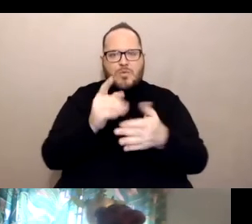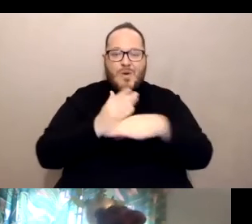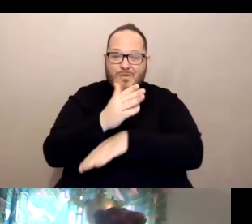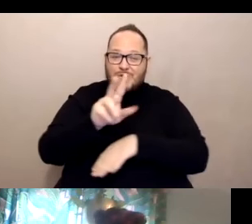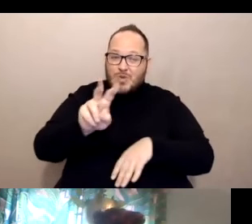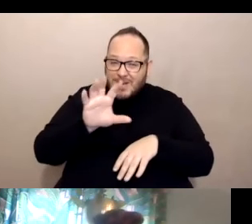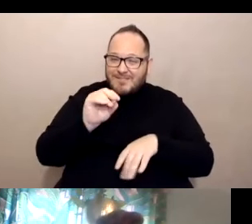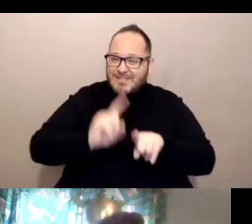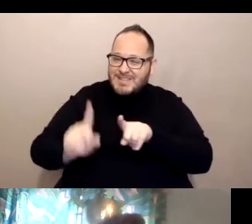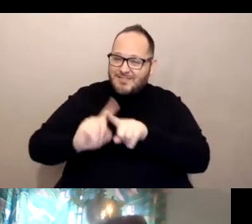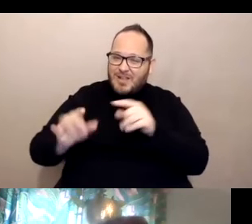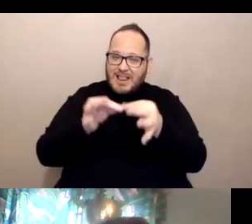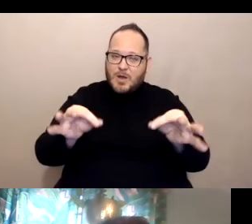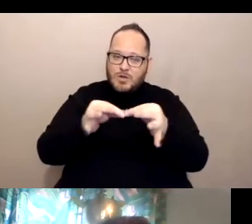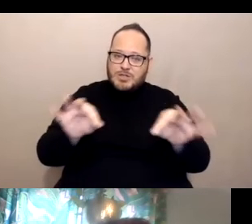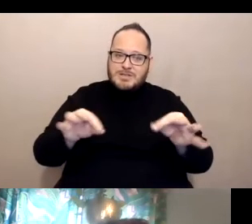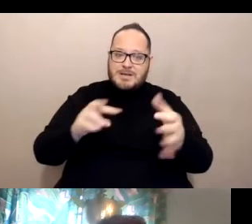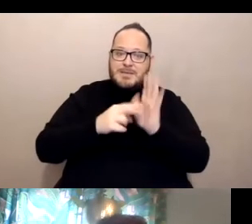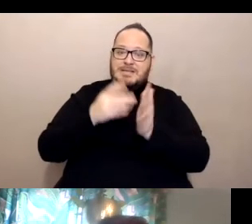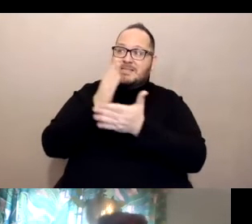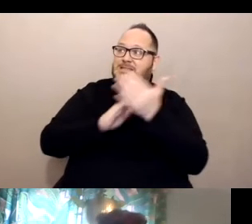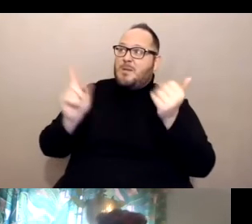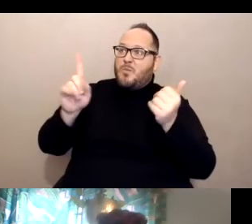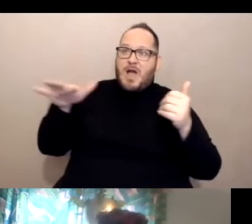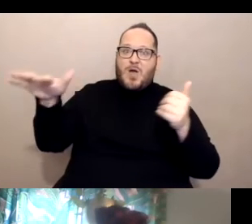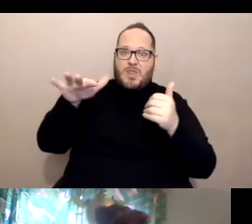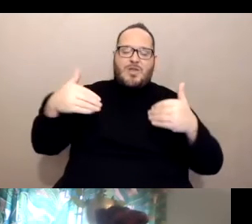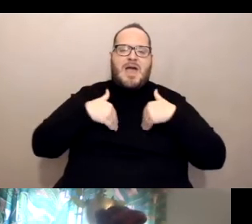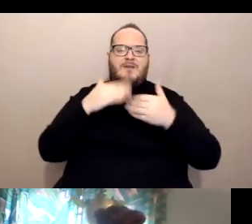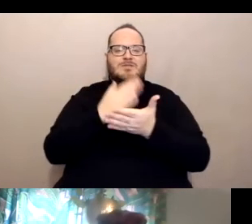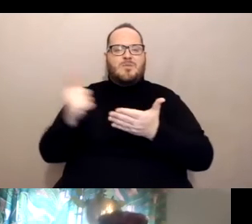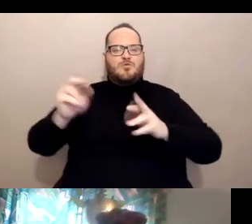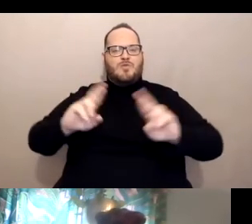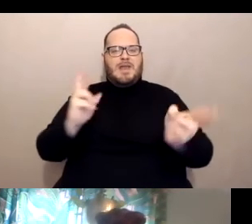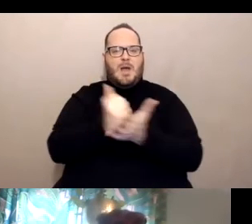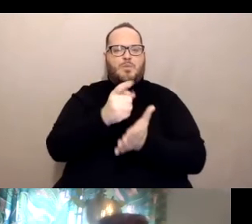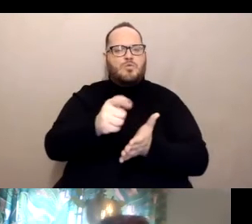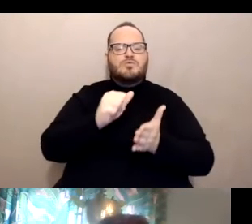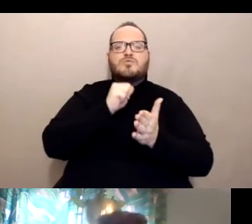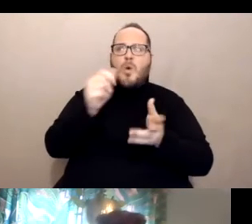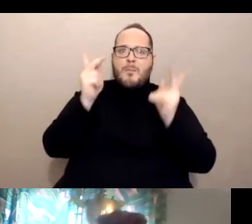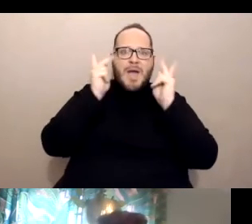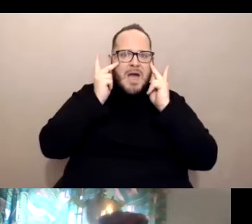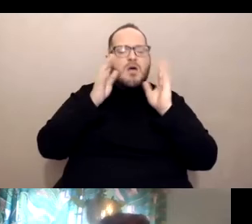So somewhere out there, there is someone to help you. So do not panic. Call the number and wait your turn